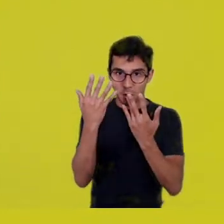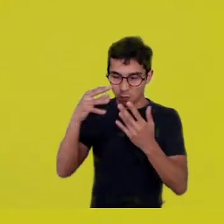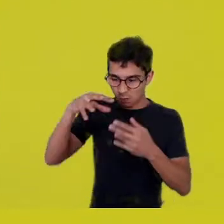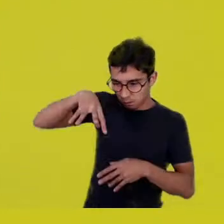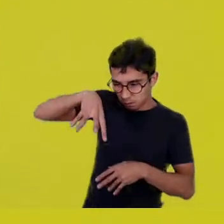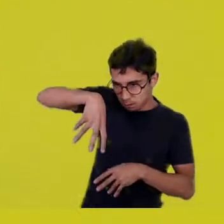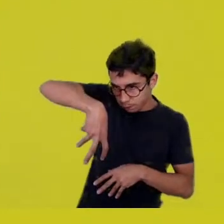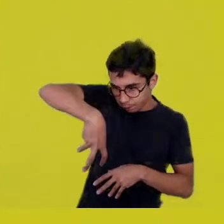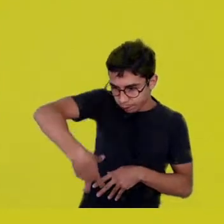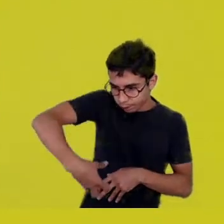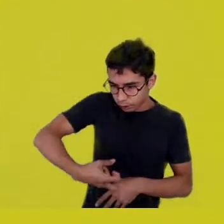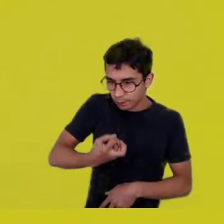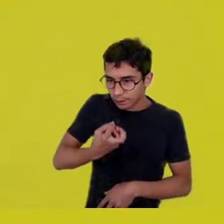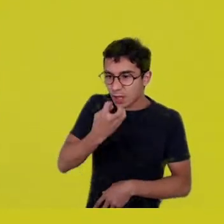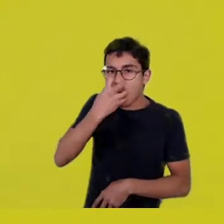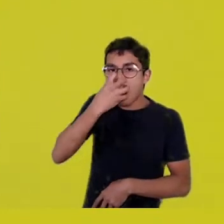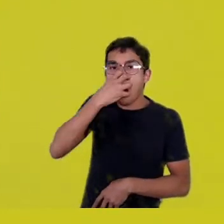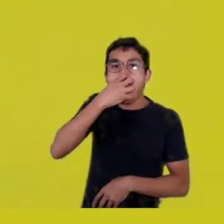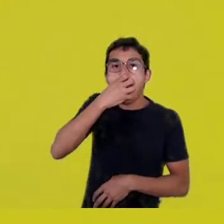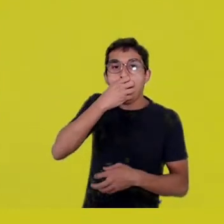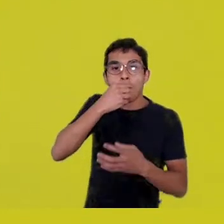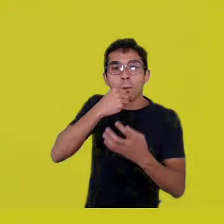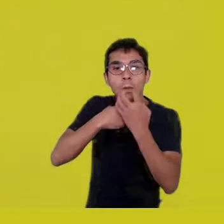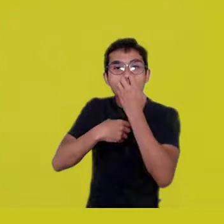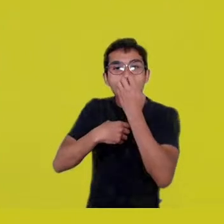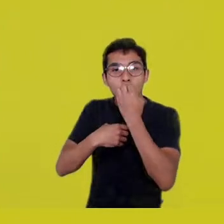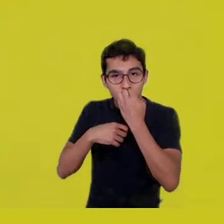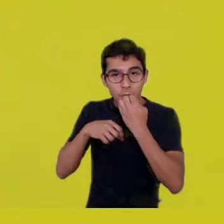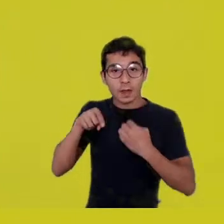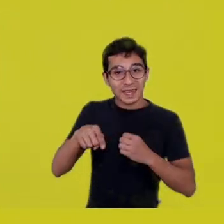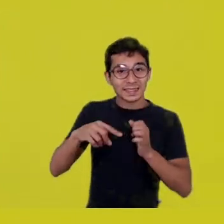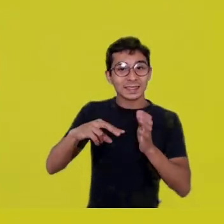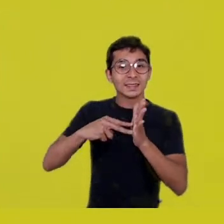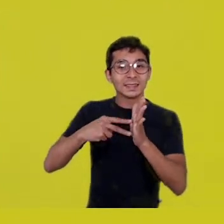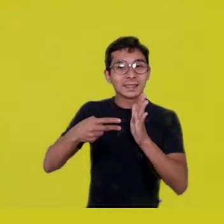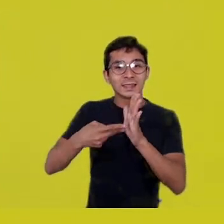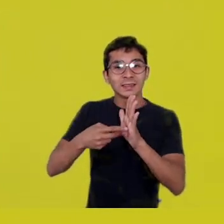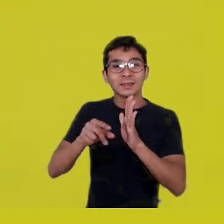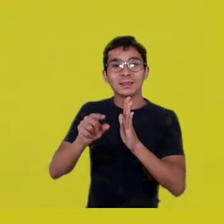It’s a way of showing